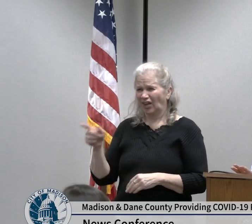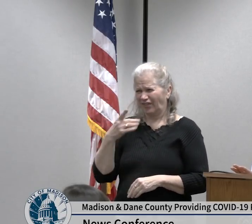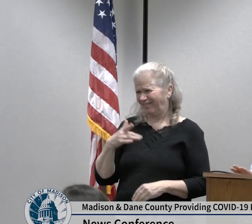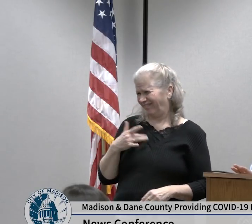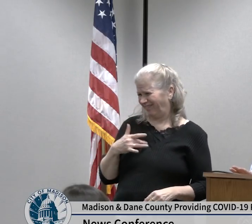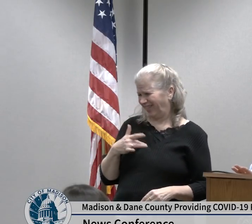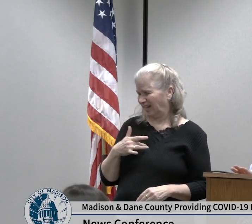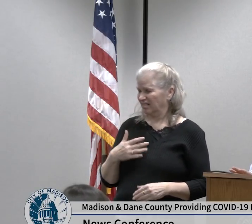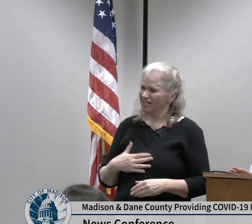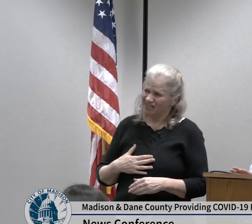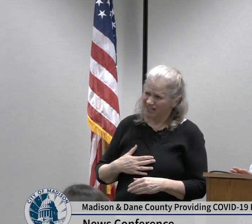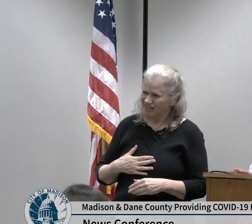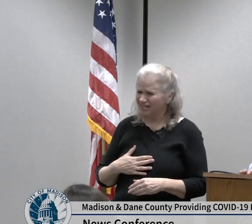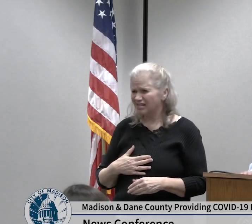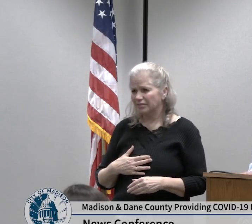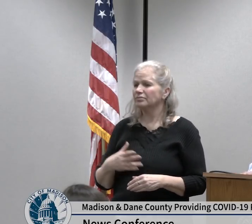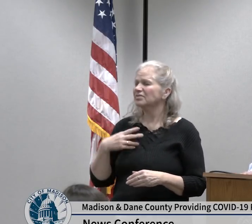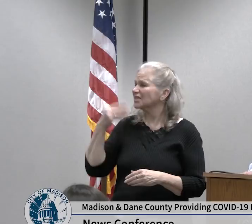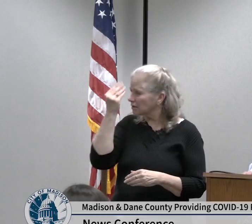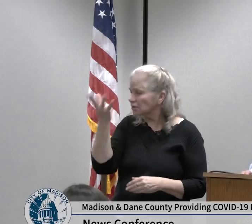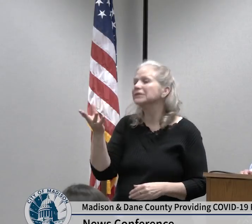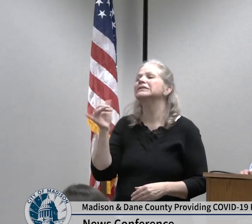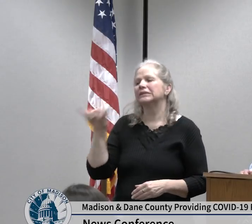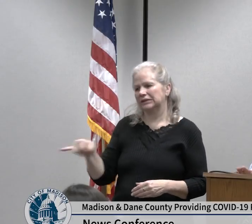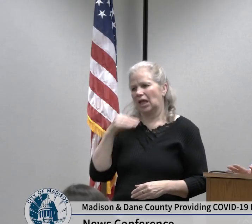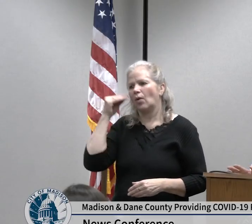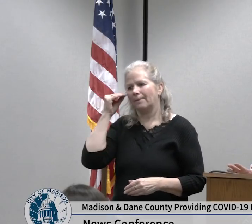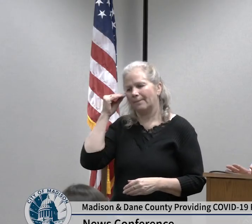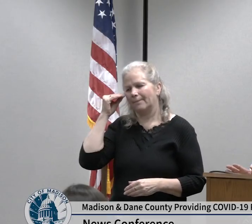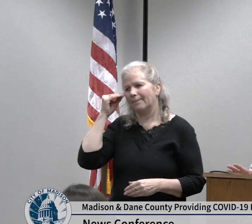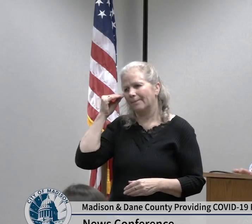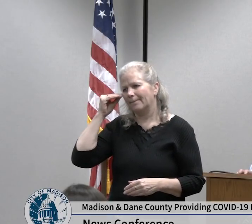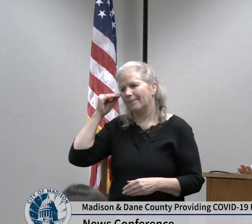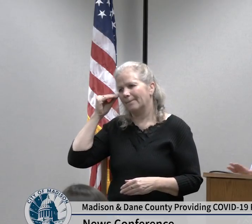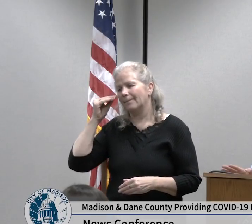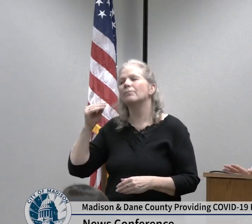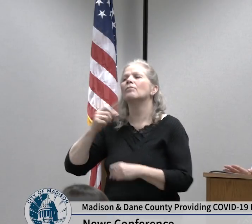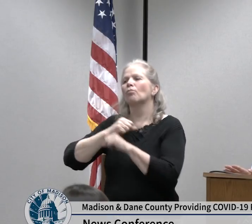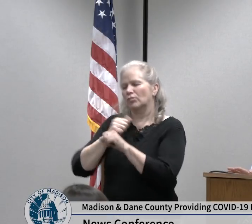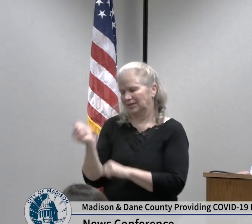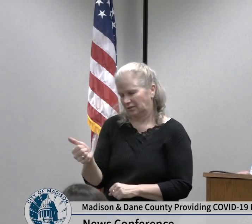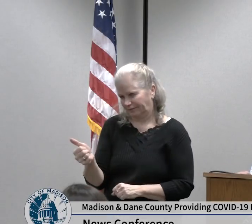reasonable thing to stay home you will protect yourself other people obviously